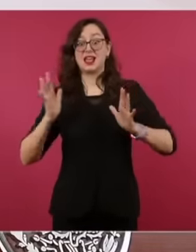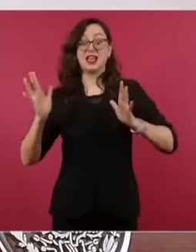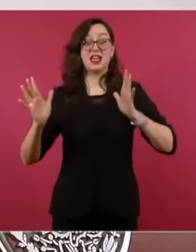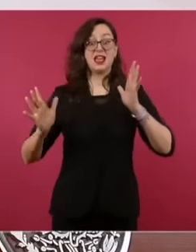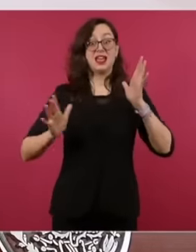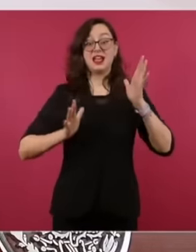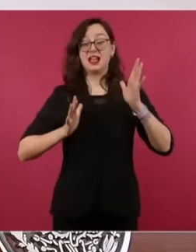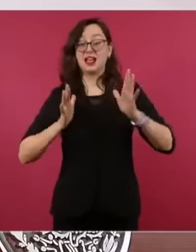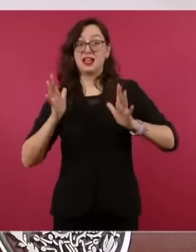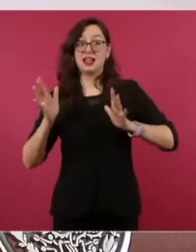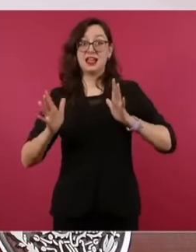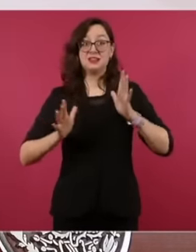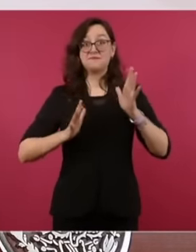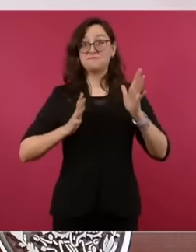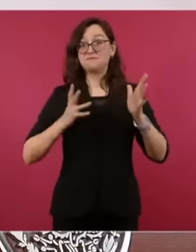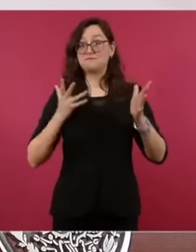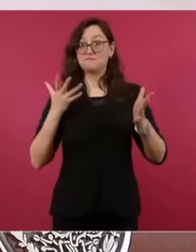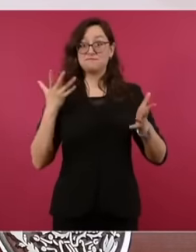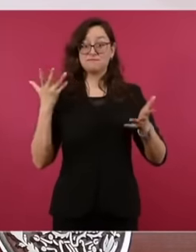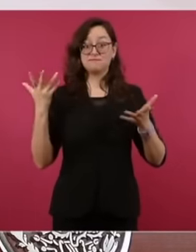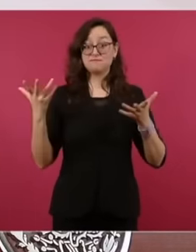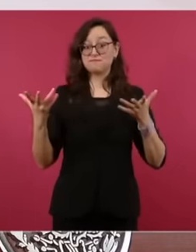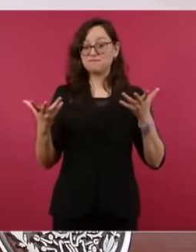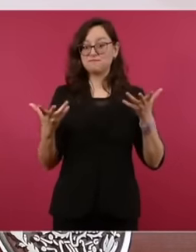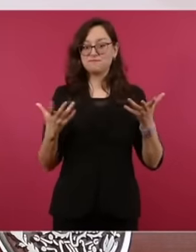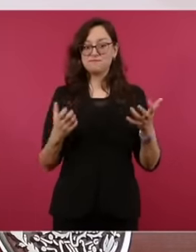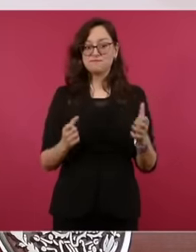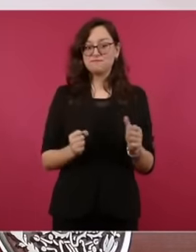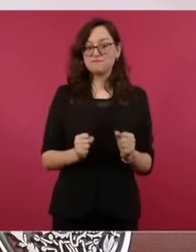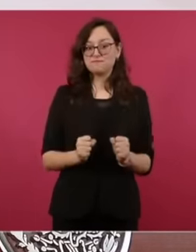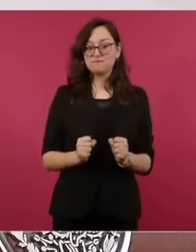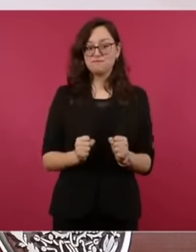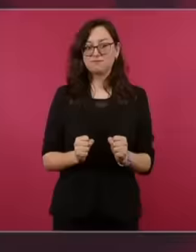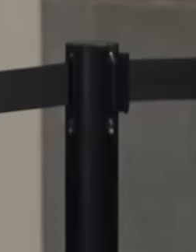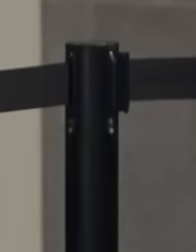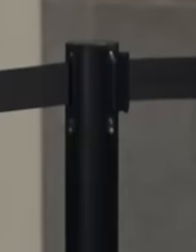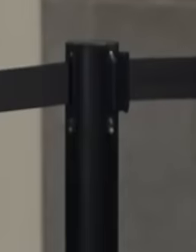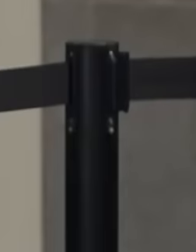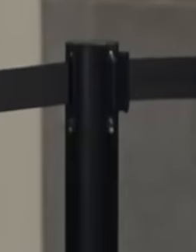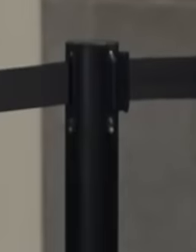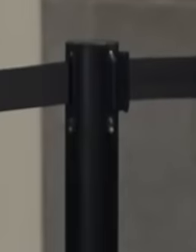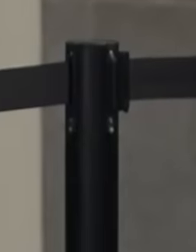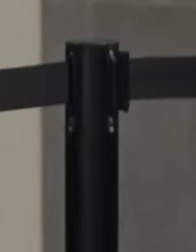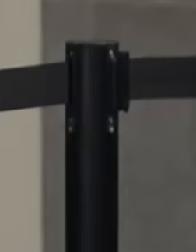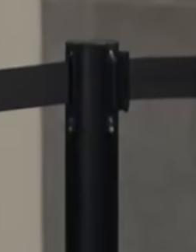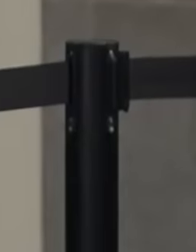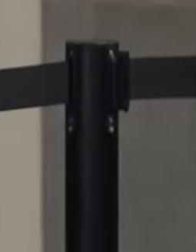to send the message not that we are